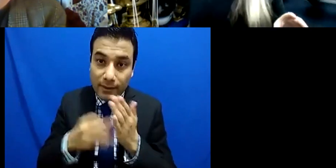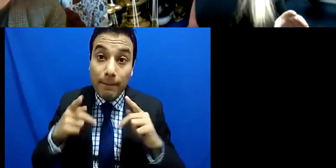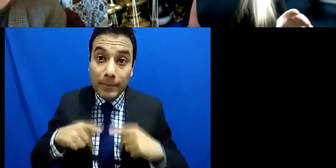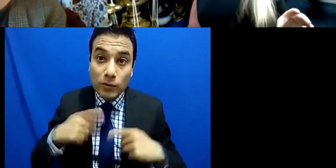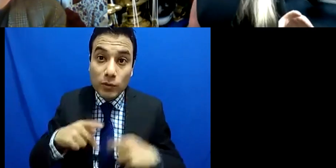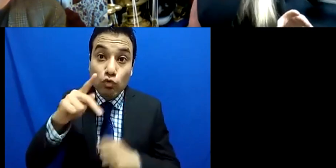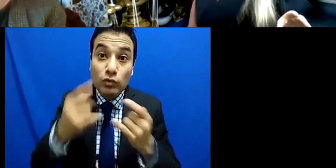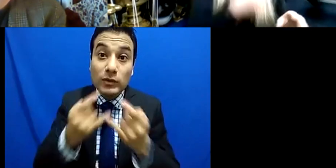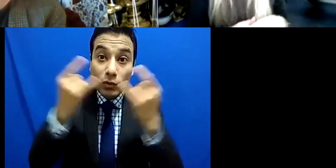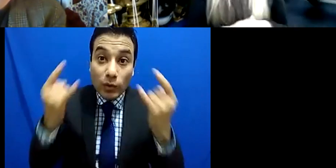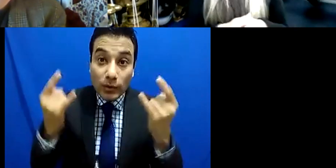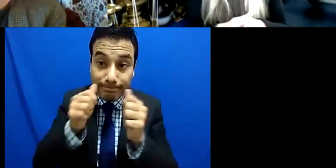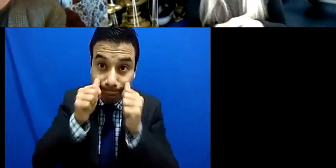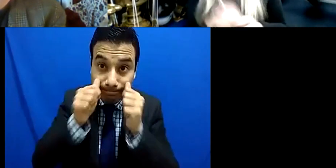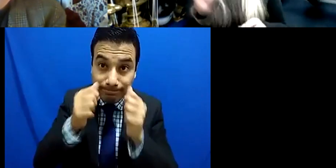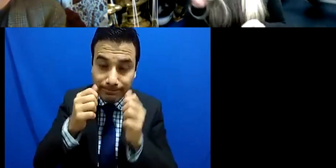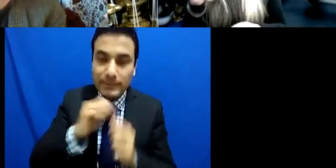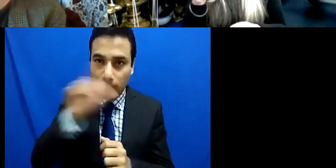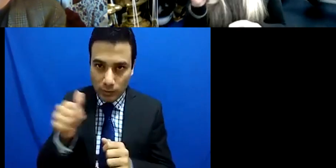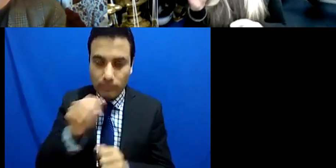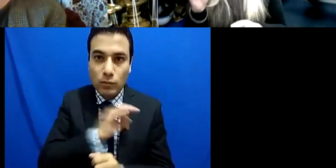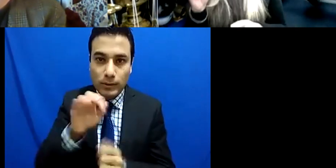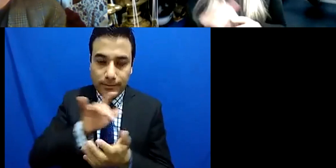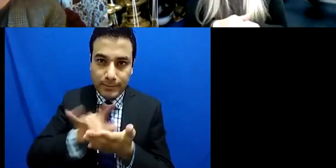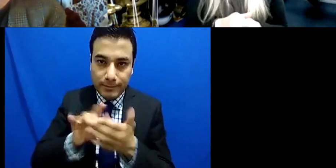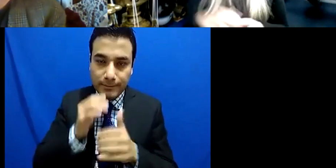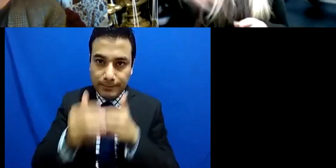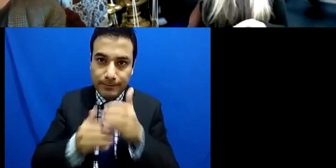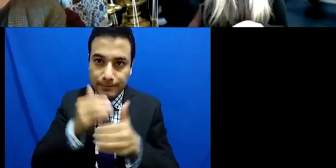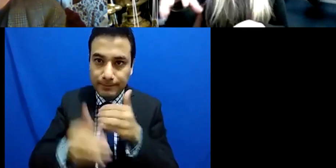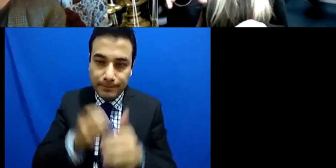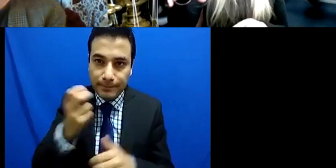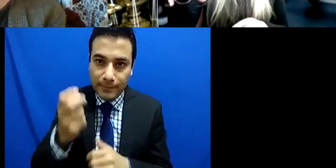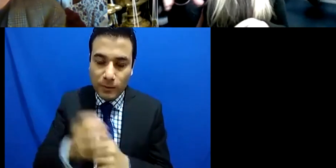now fortunately when I auditioned there I had to audition twice because the first time around it